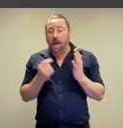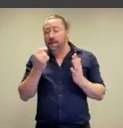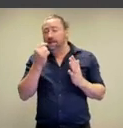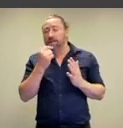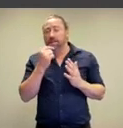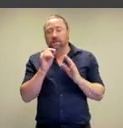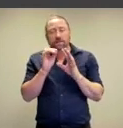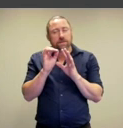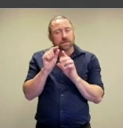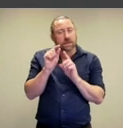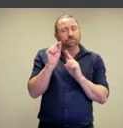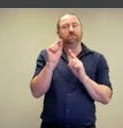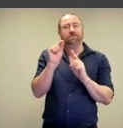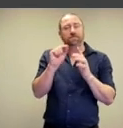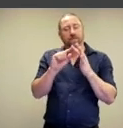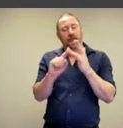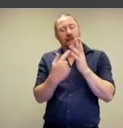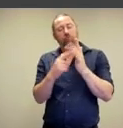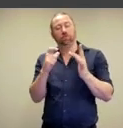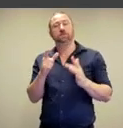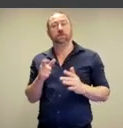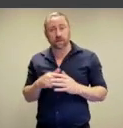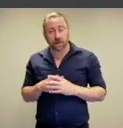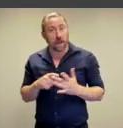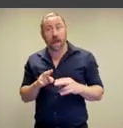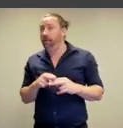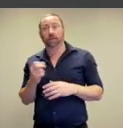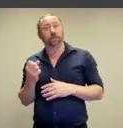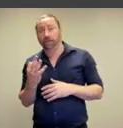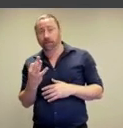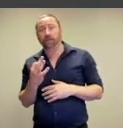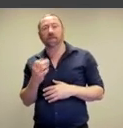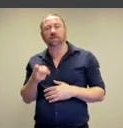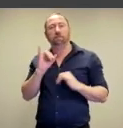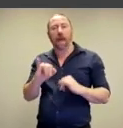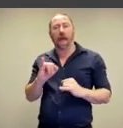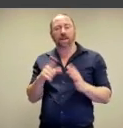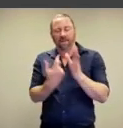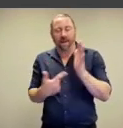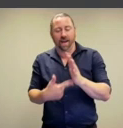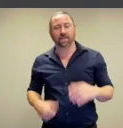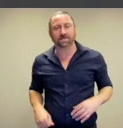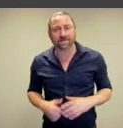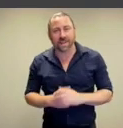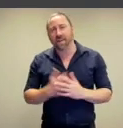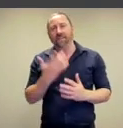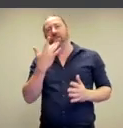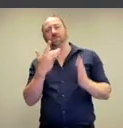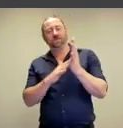even if it be only the faintest shadow